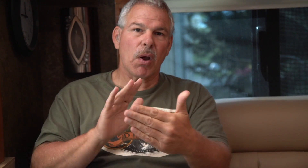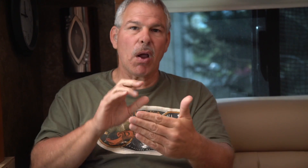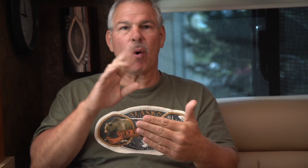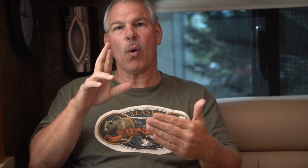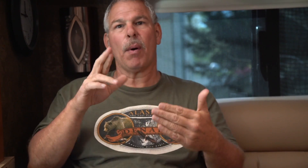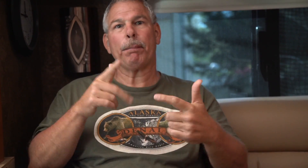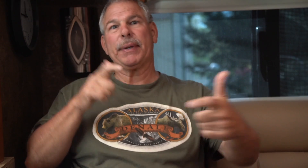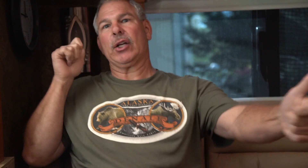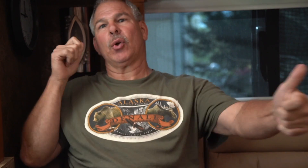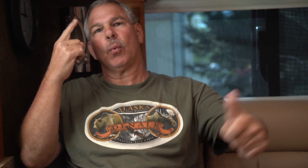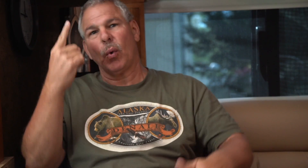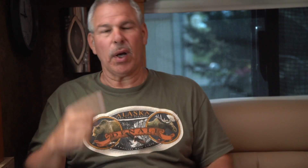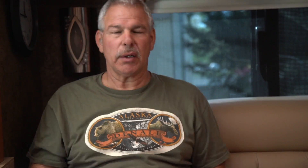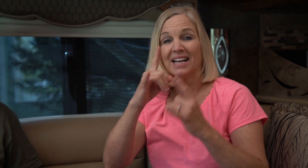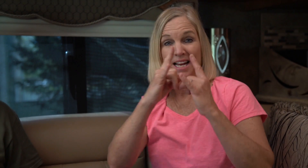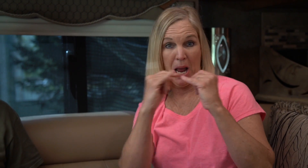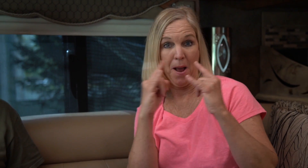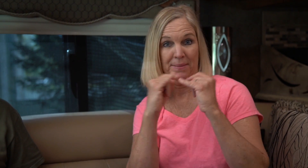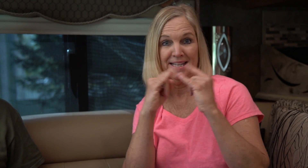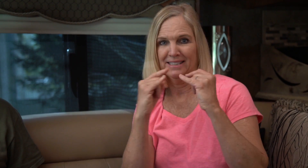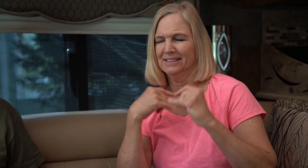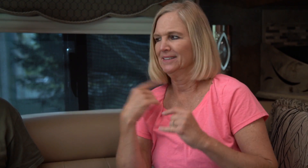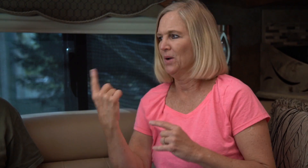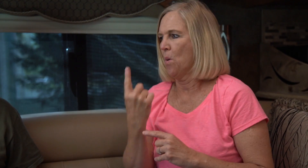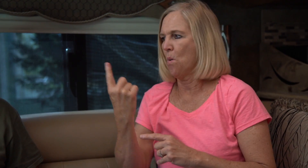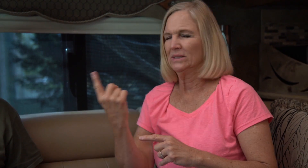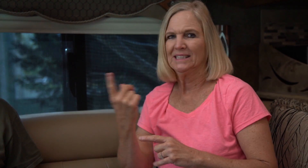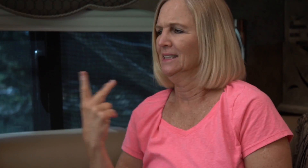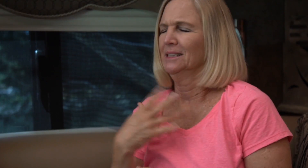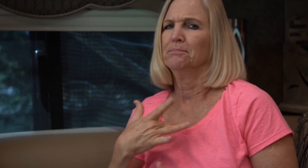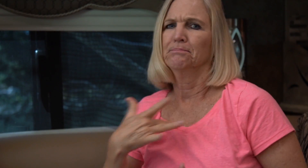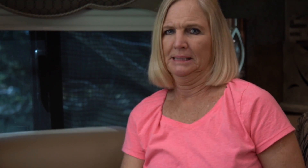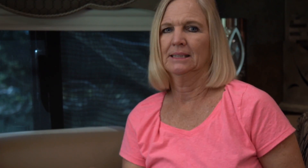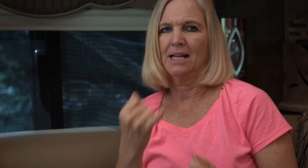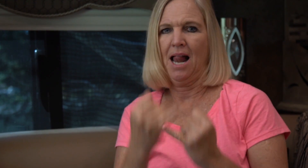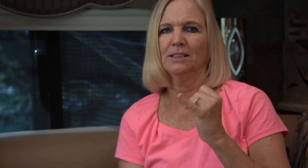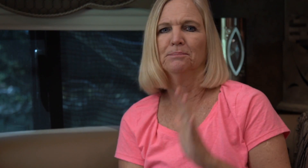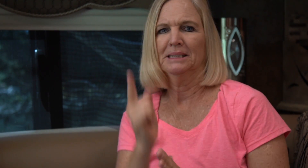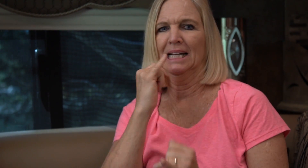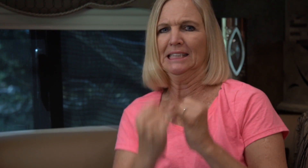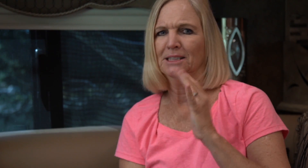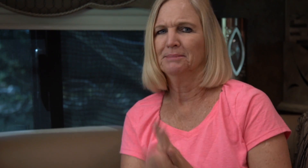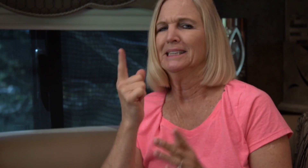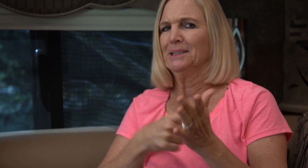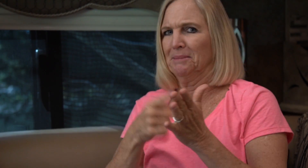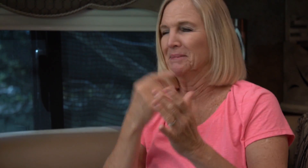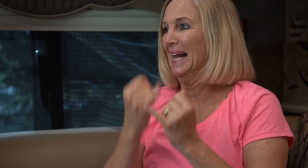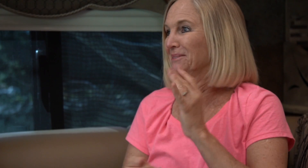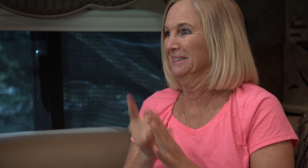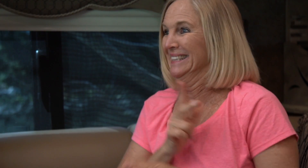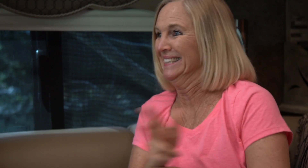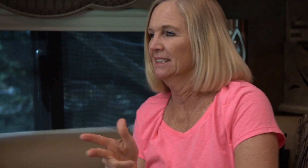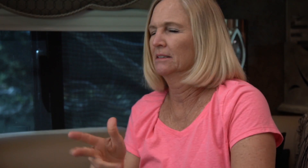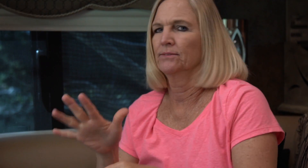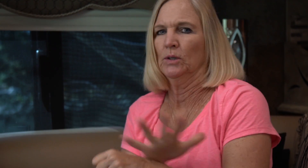for a smaller or a bigger one. With camping, we tend to do it at the last minute. Sometimes, at the last minute, we drive up